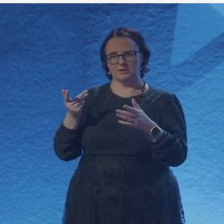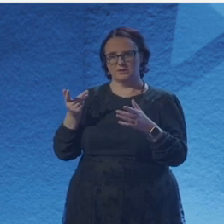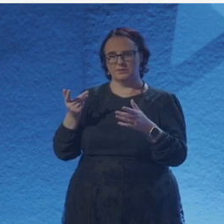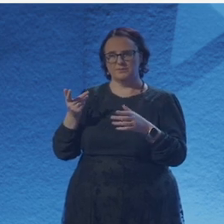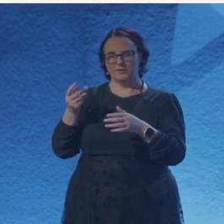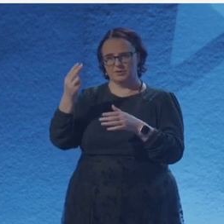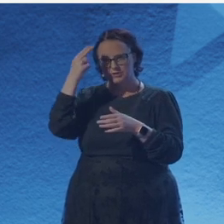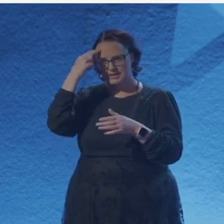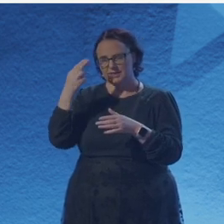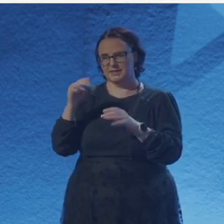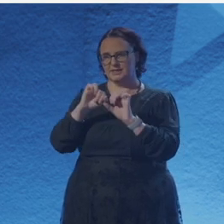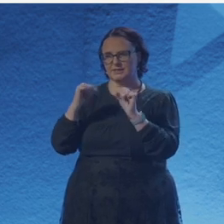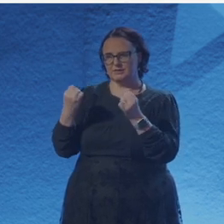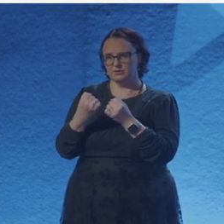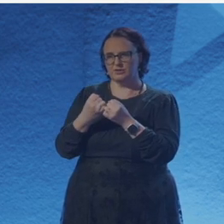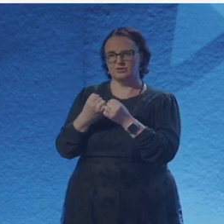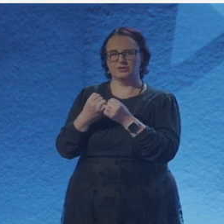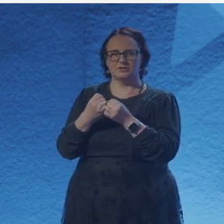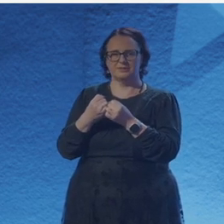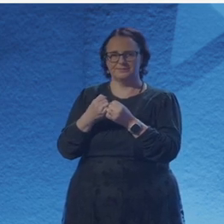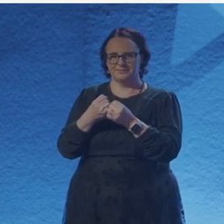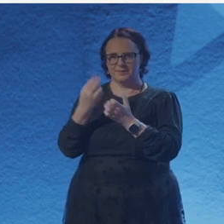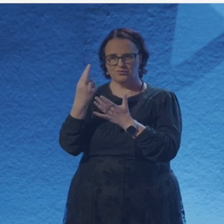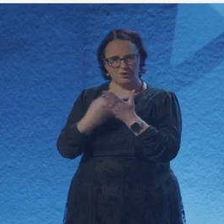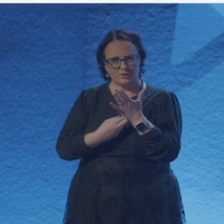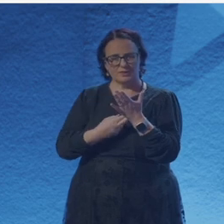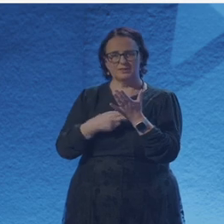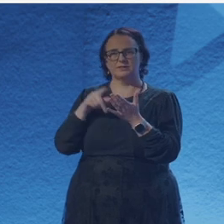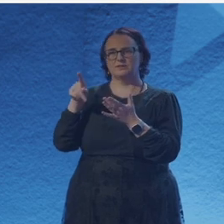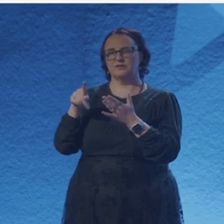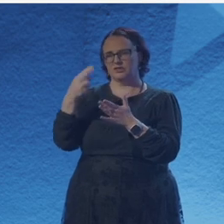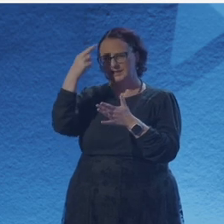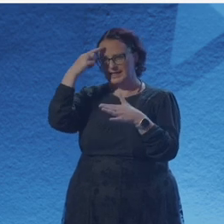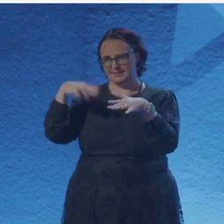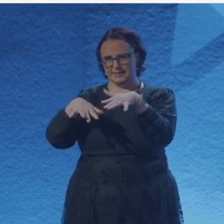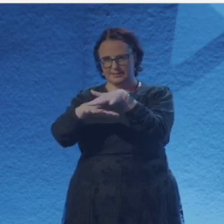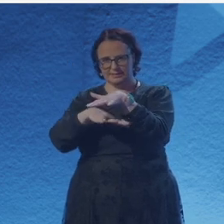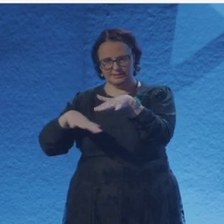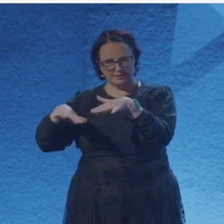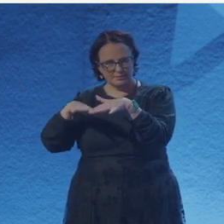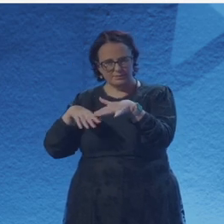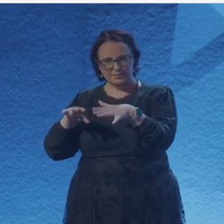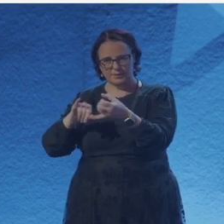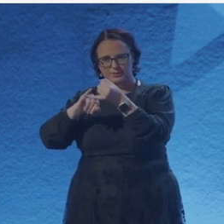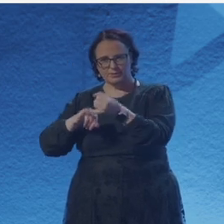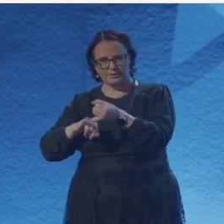How much of that is because of people who don't even care about it in a way. Like obviously there are some well-wishers and mentors